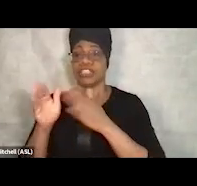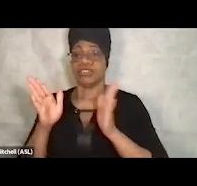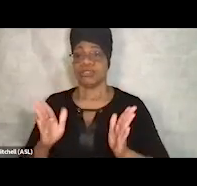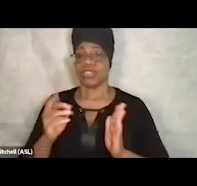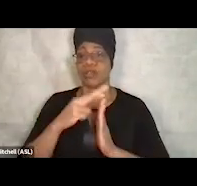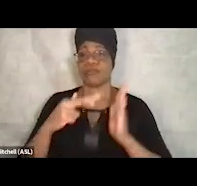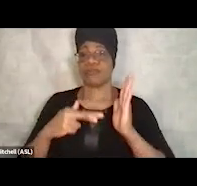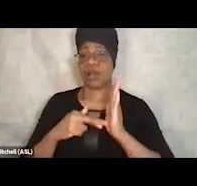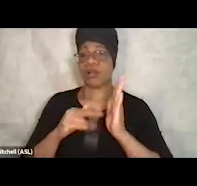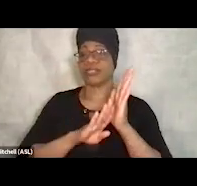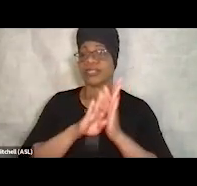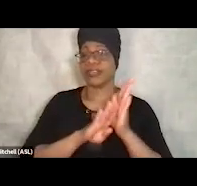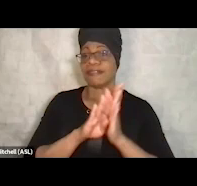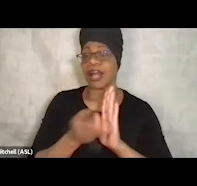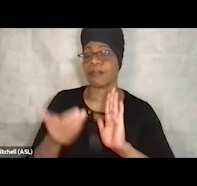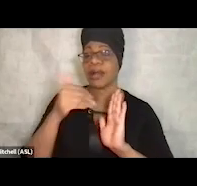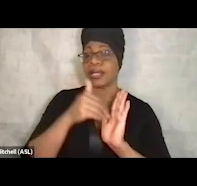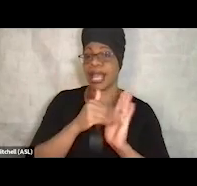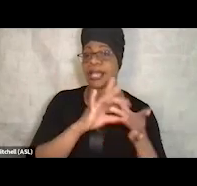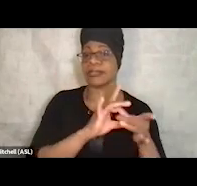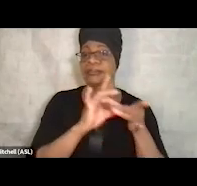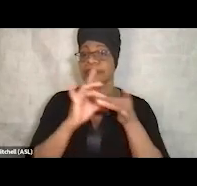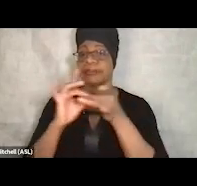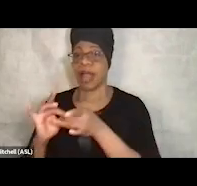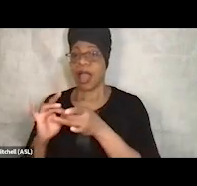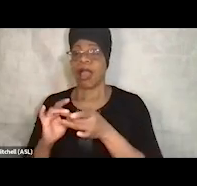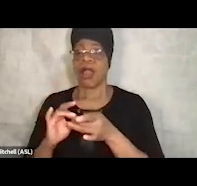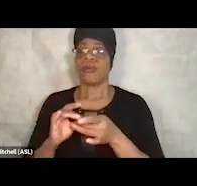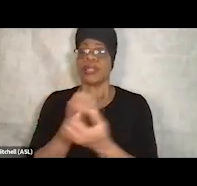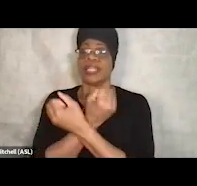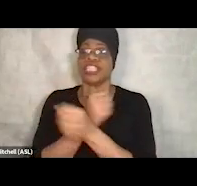again, like I said, with the shelter and the motel, to create a rehousing infrastructure.